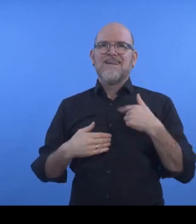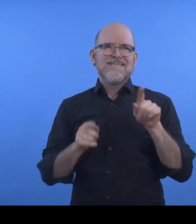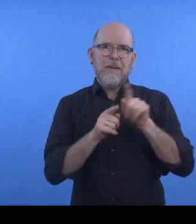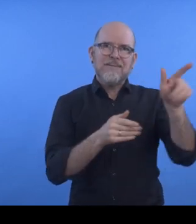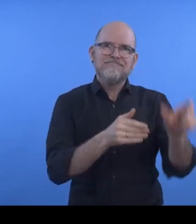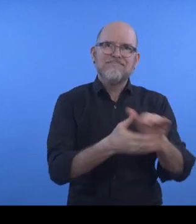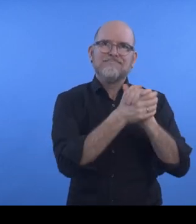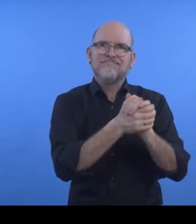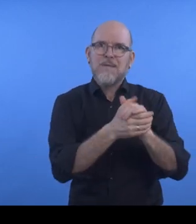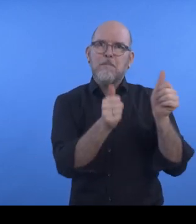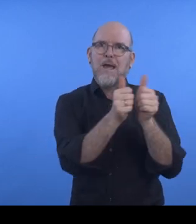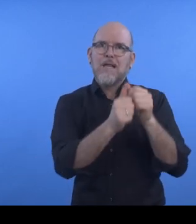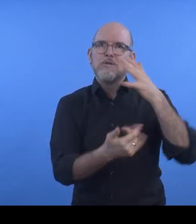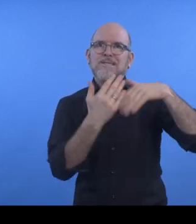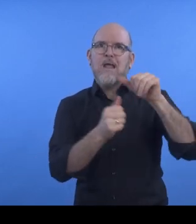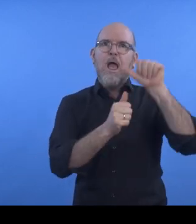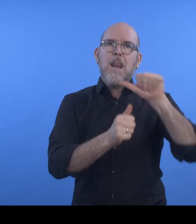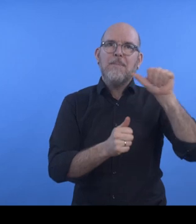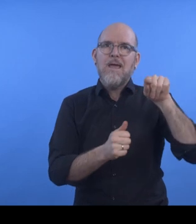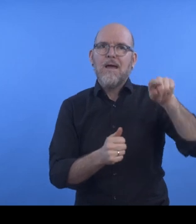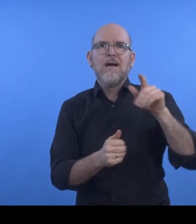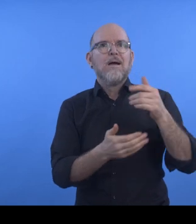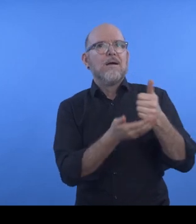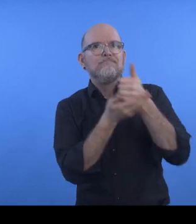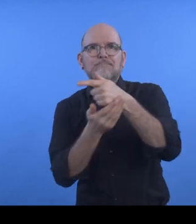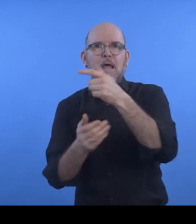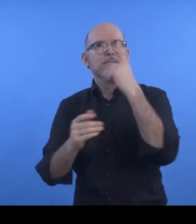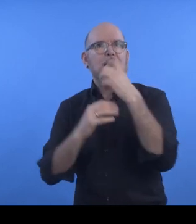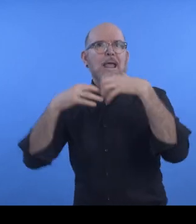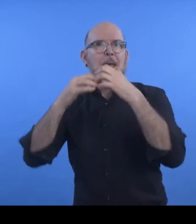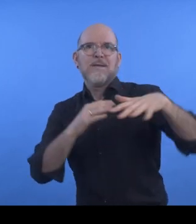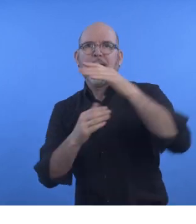supporting startups in the assistive technology space. Thank you once again."